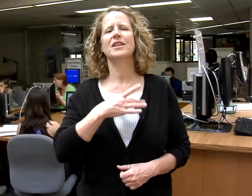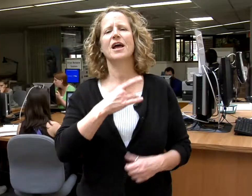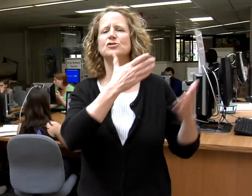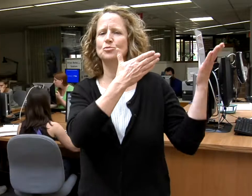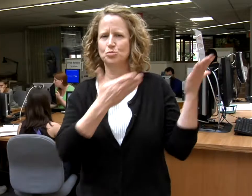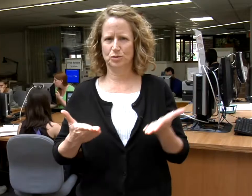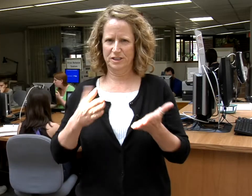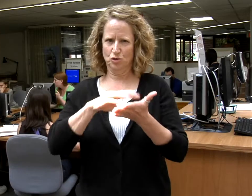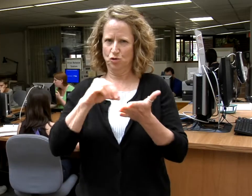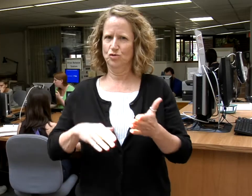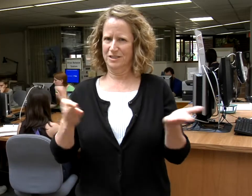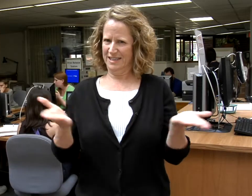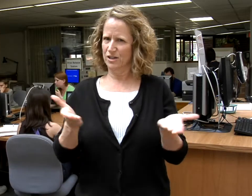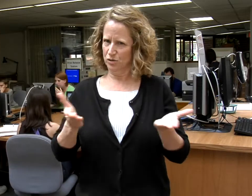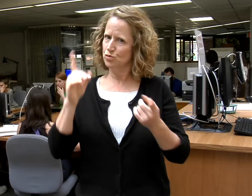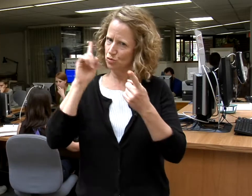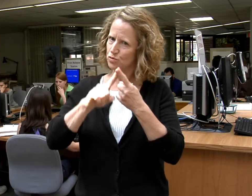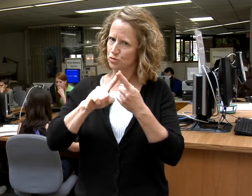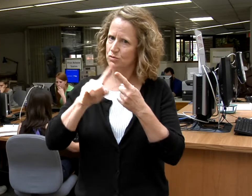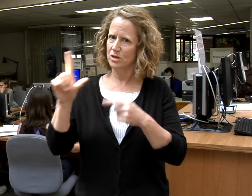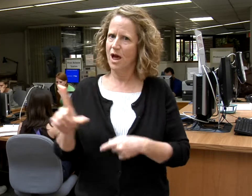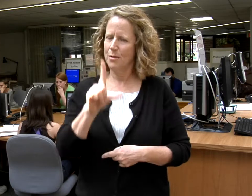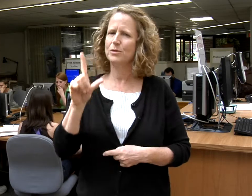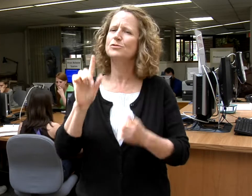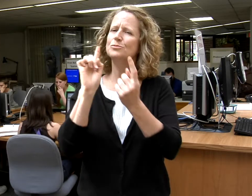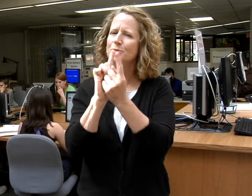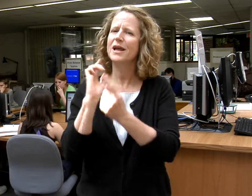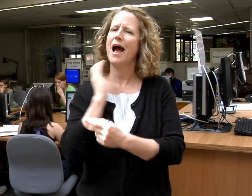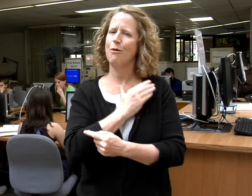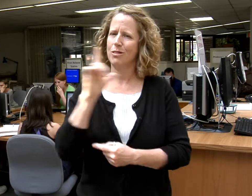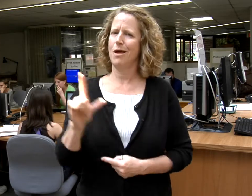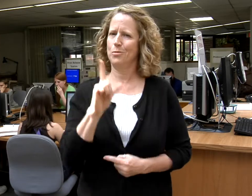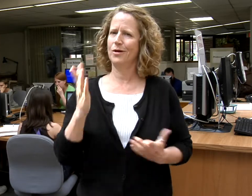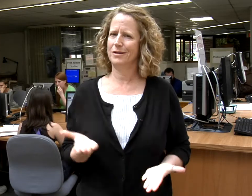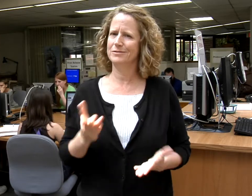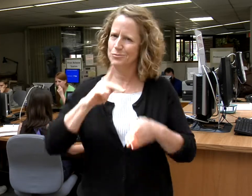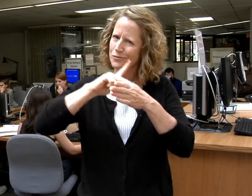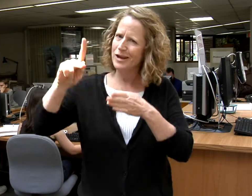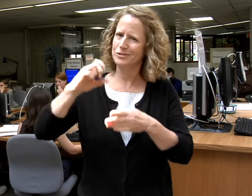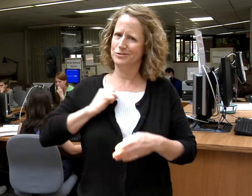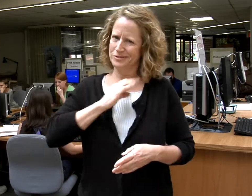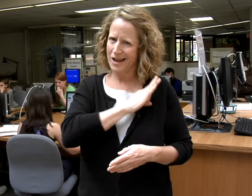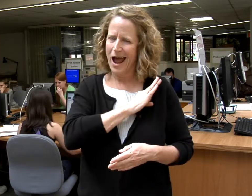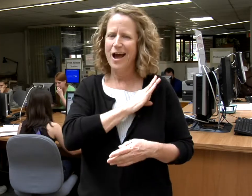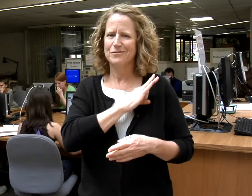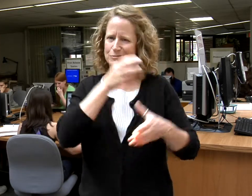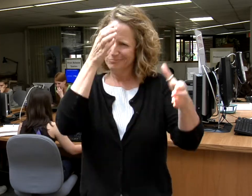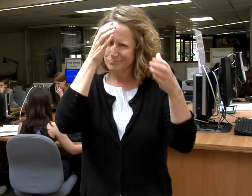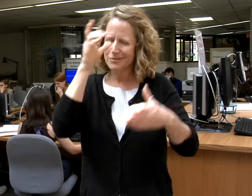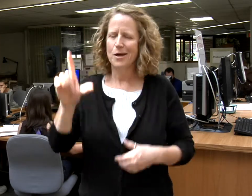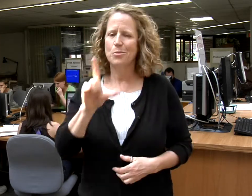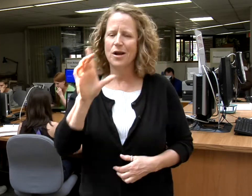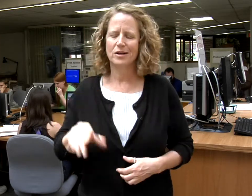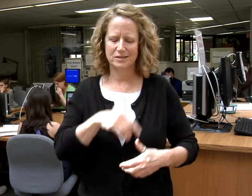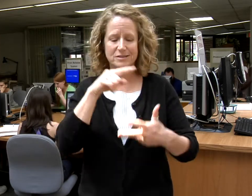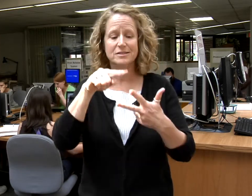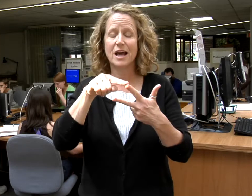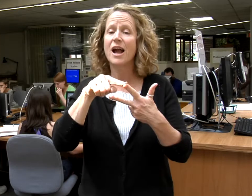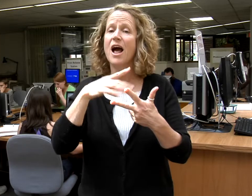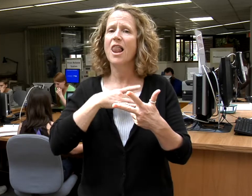I really like to bring students here to the Library because I like them to meet our Librarians, the professional staff who know everything about the Library.